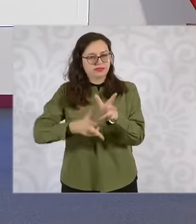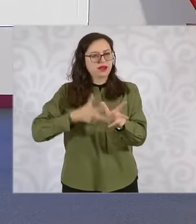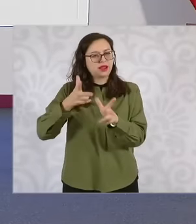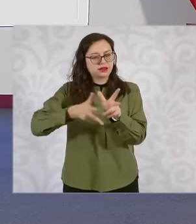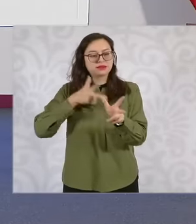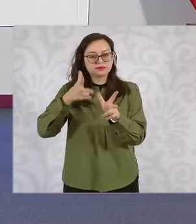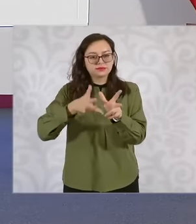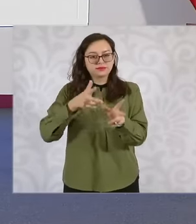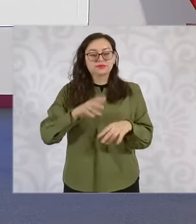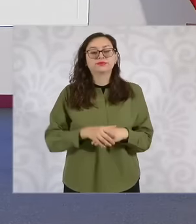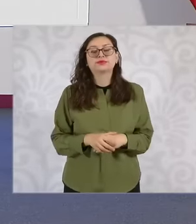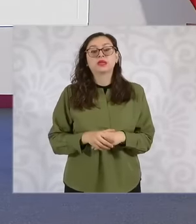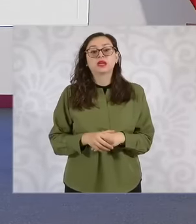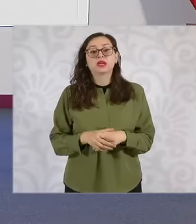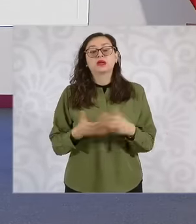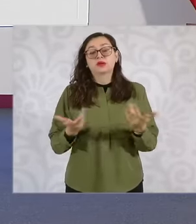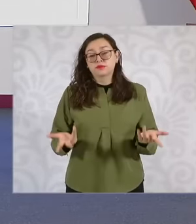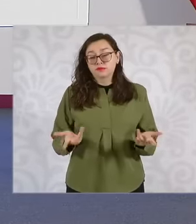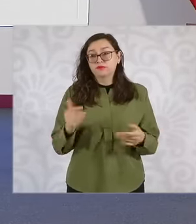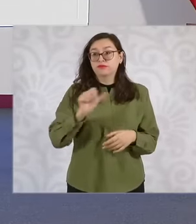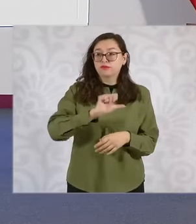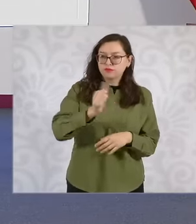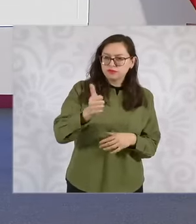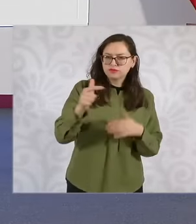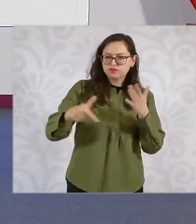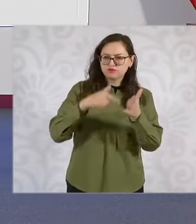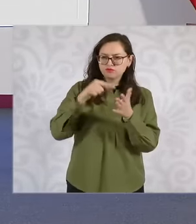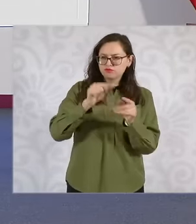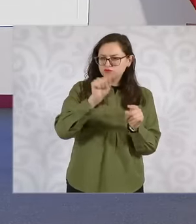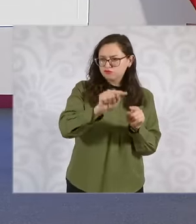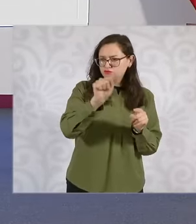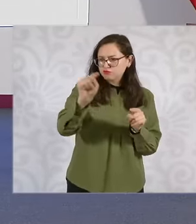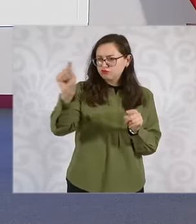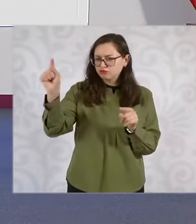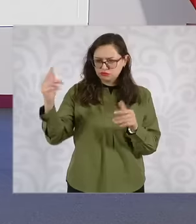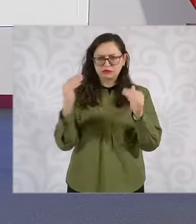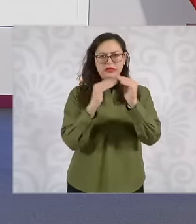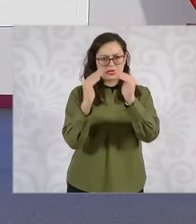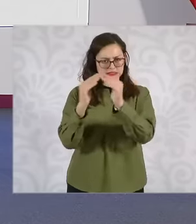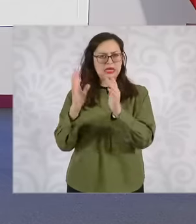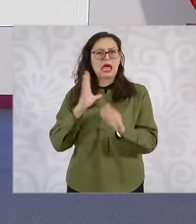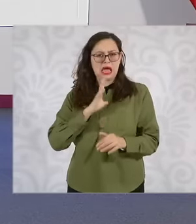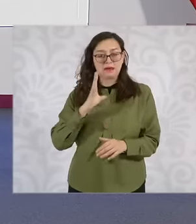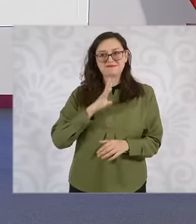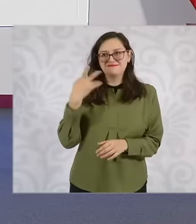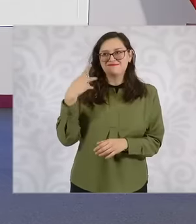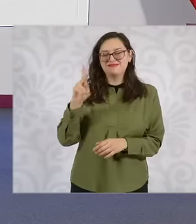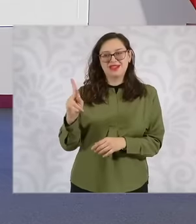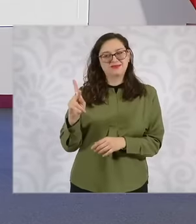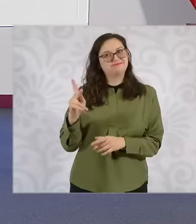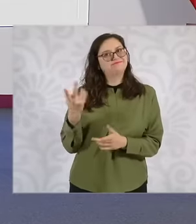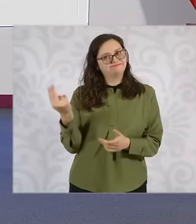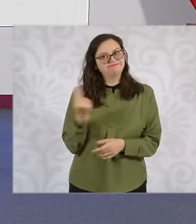and expansions in areas of greater marginality or marginalization.